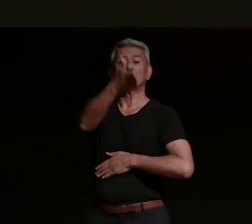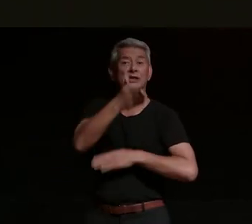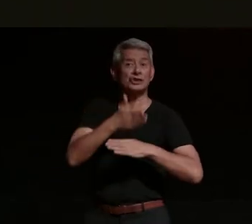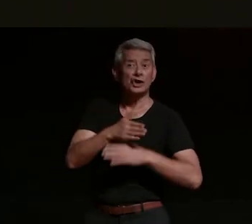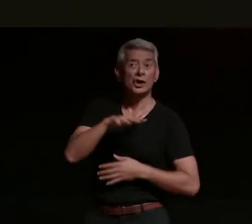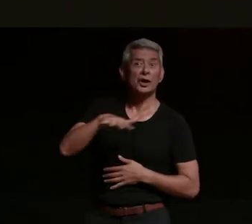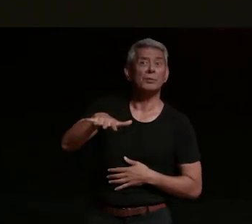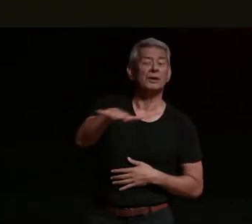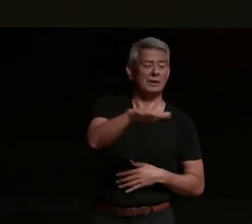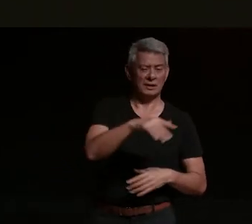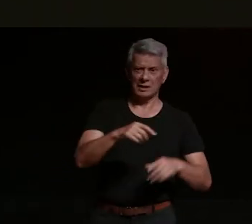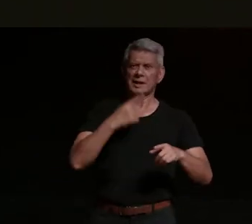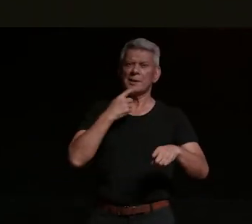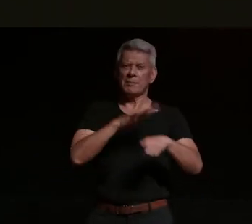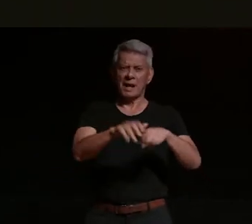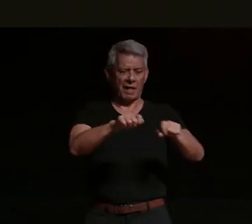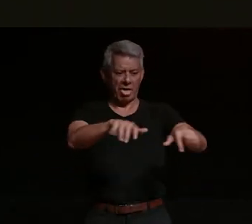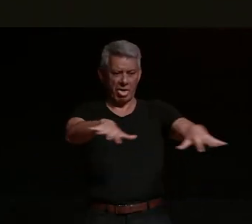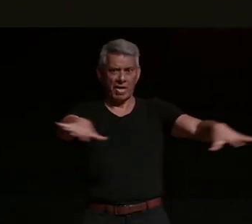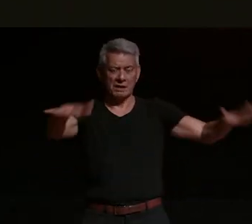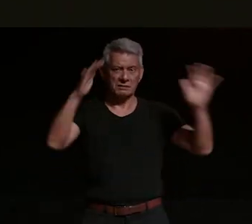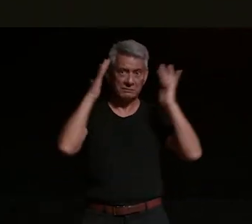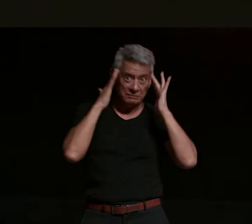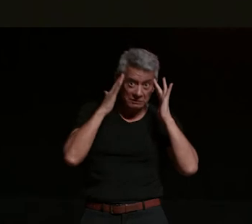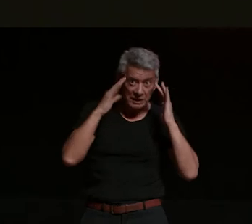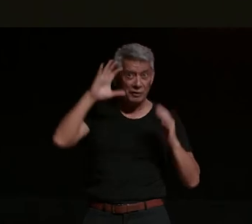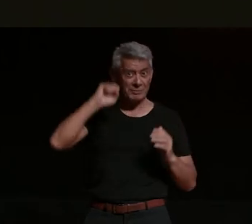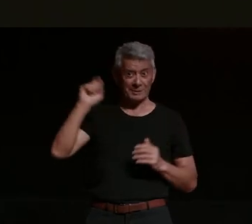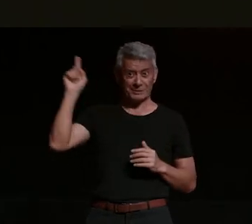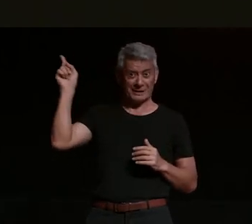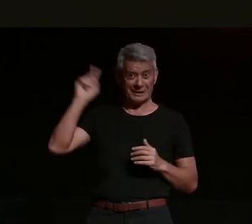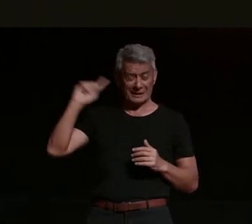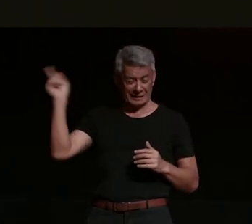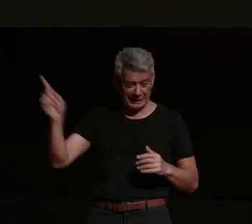lots of blood i still remember it today you know lots of blood lots of screaming lots of yelling